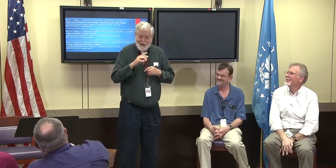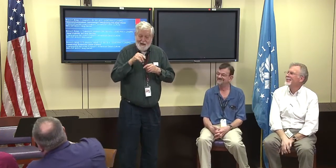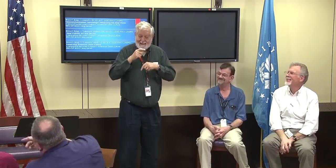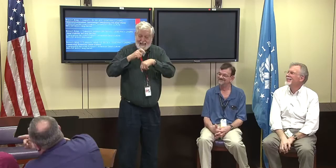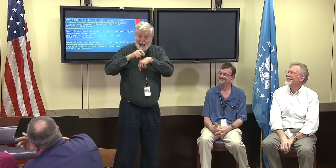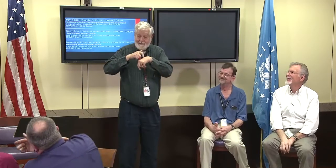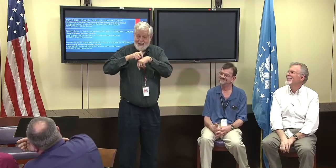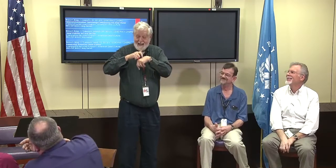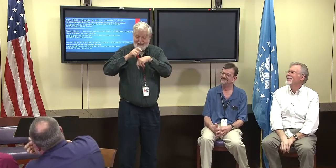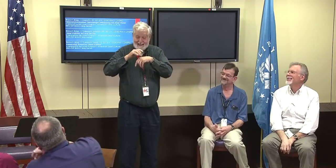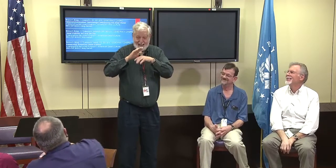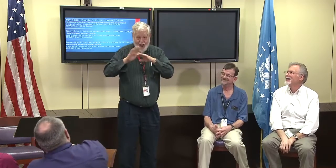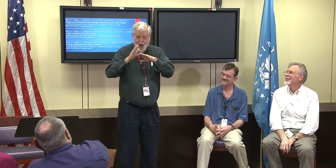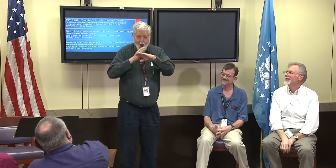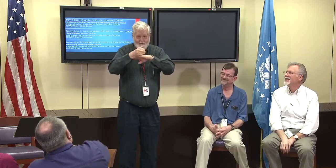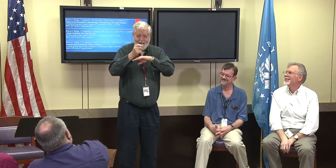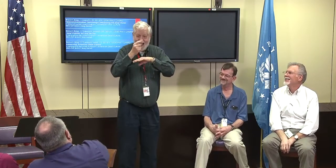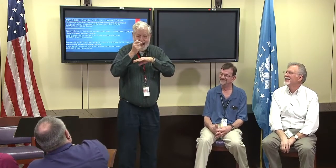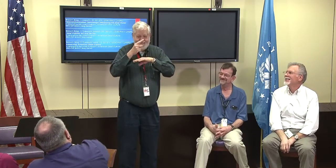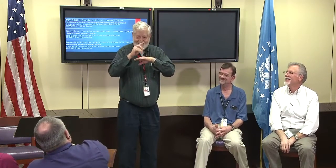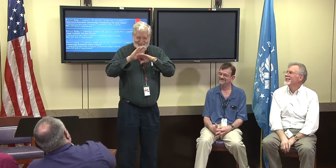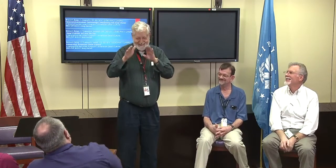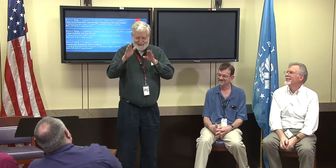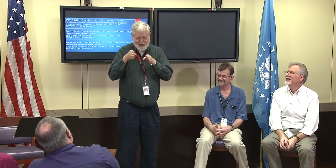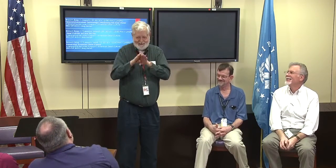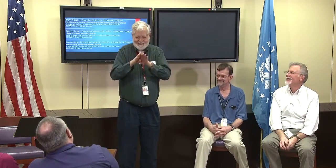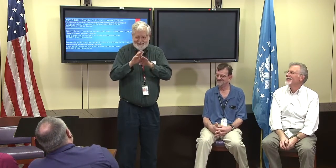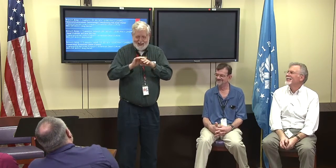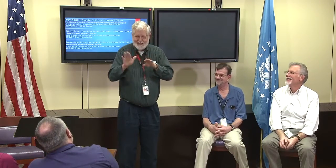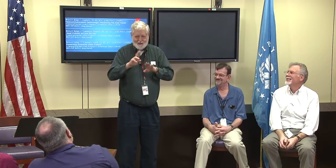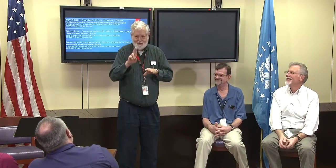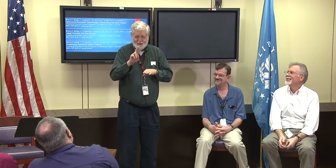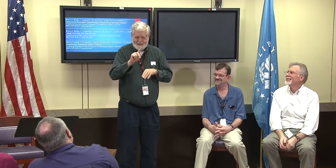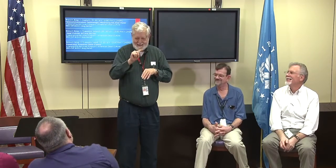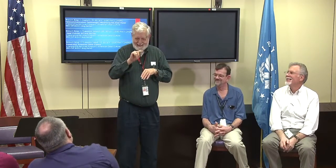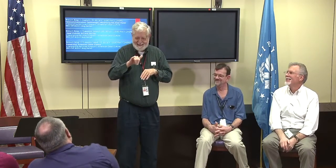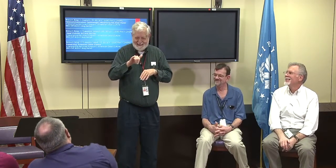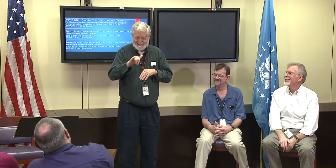Fred Pickering: and we all had to stop at eleven, we couldn't use it after eleven.